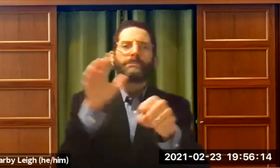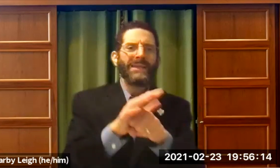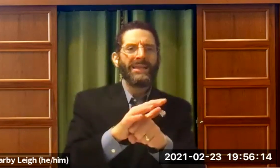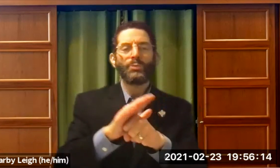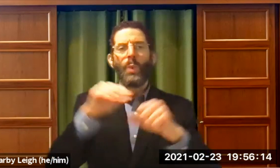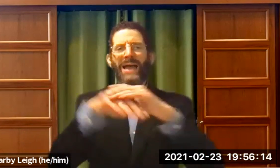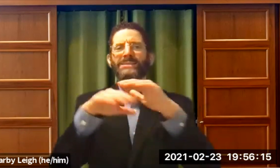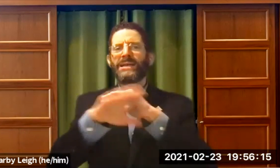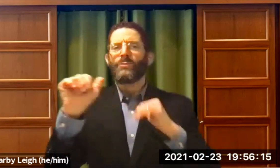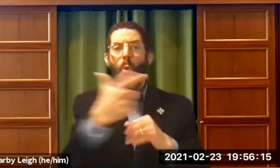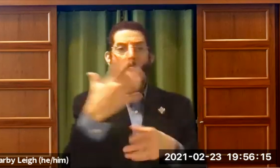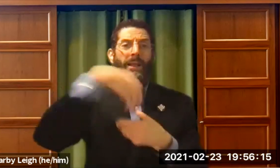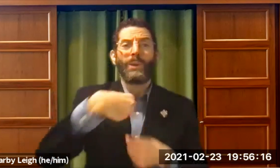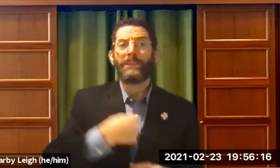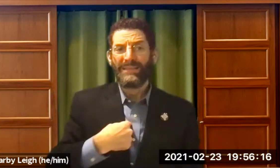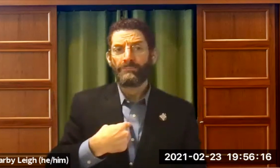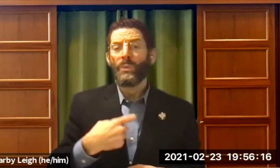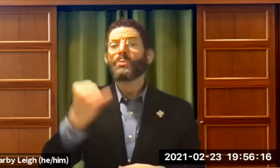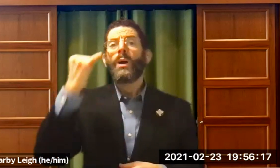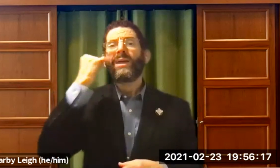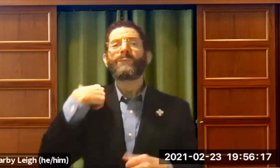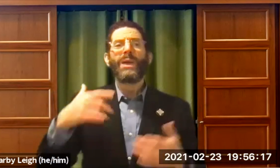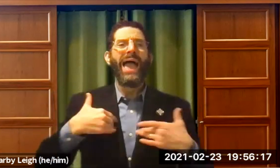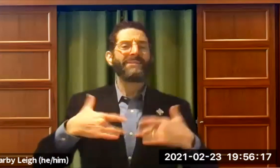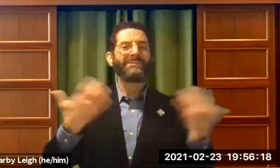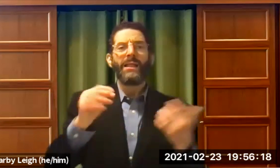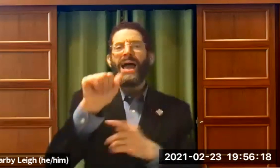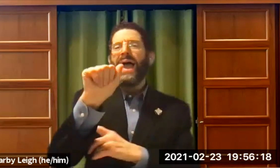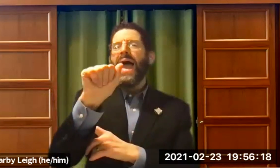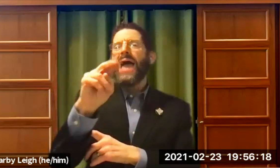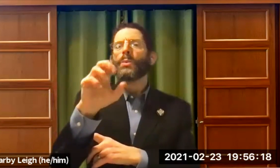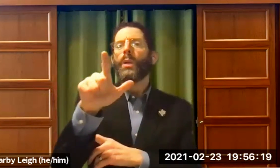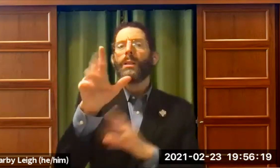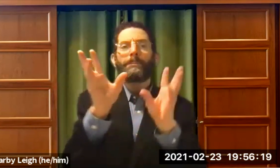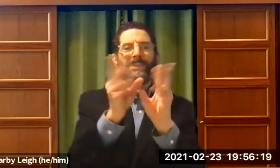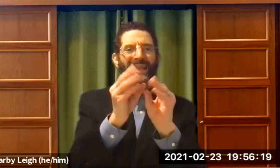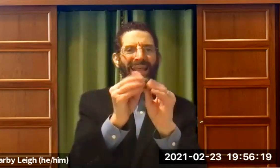And my synagogue is committed to access for all, including me. So if we have